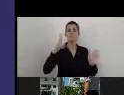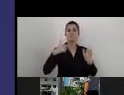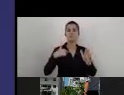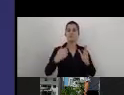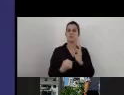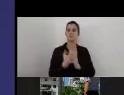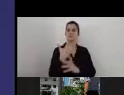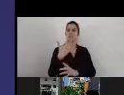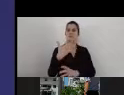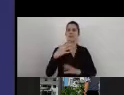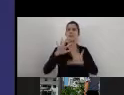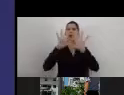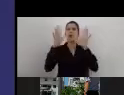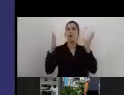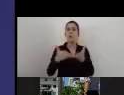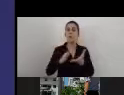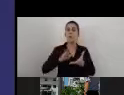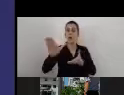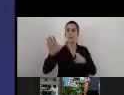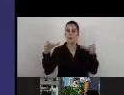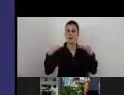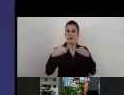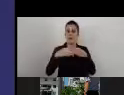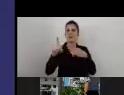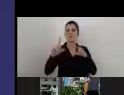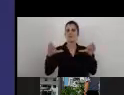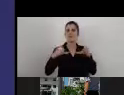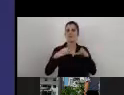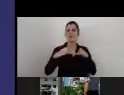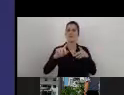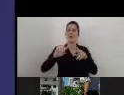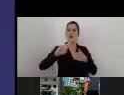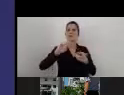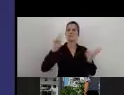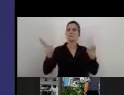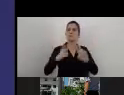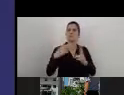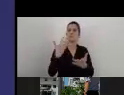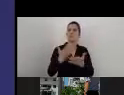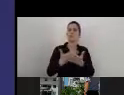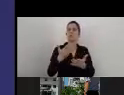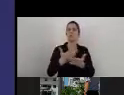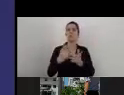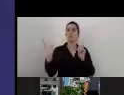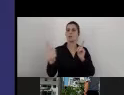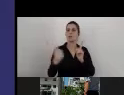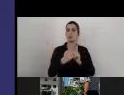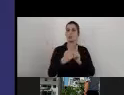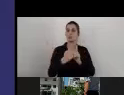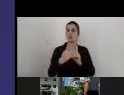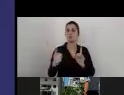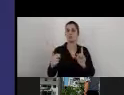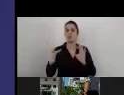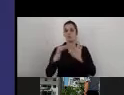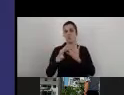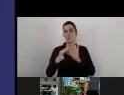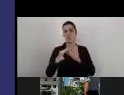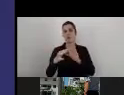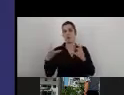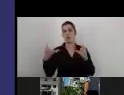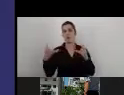It's an international accessibility consultancy associated along with Access Israel NGO.